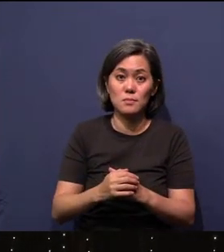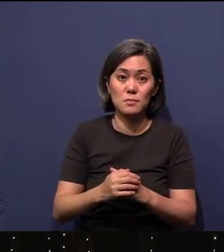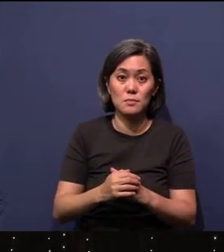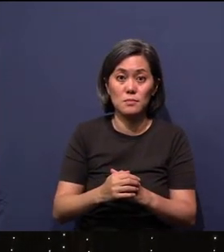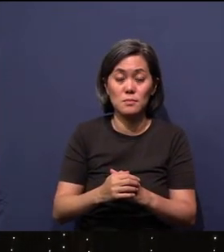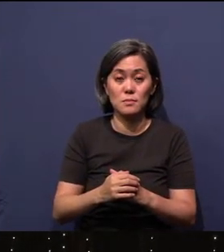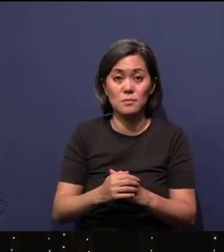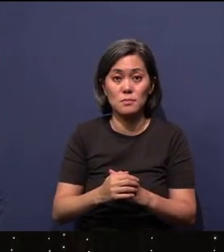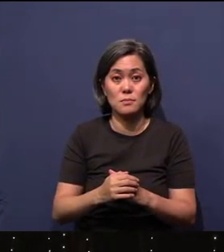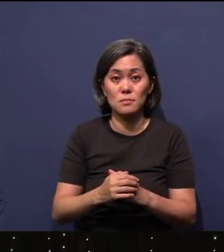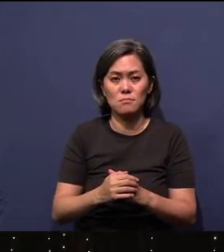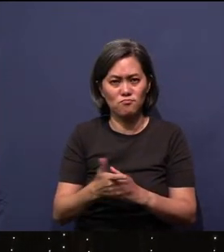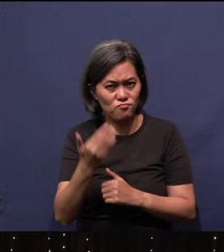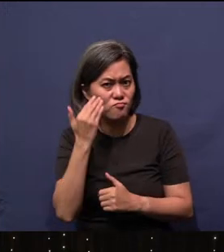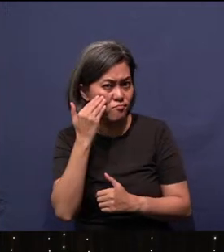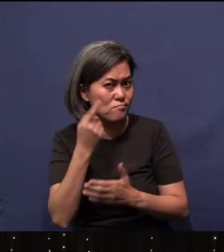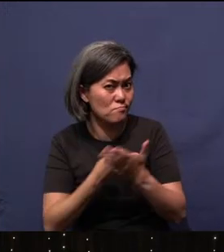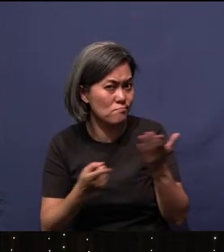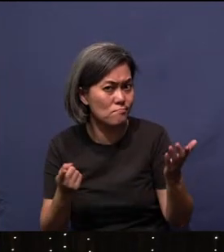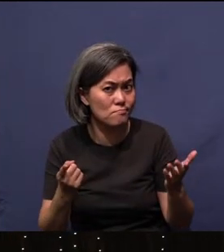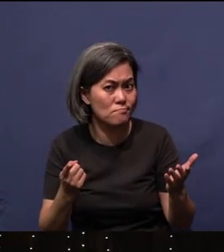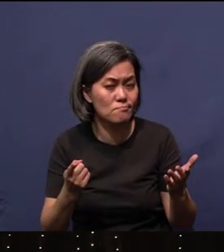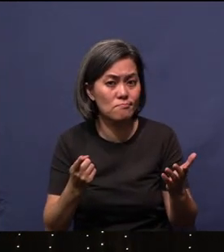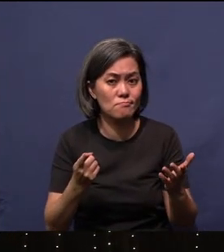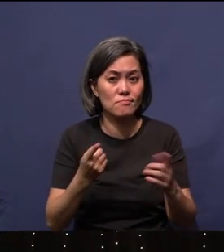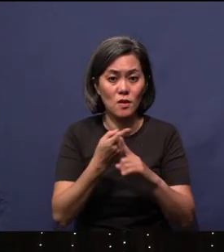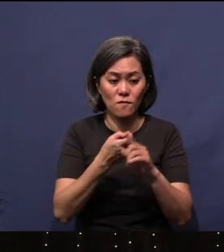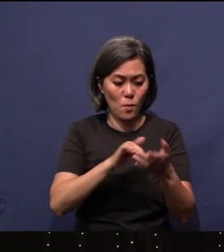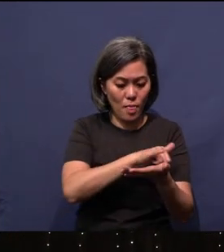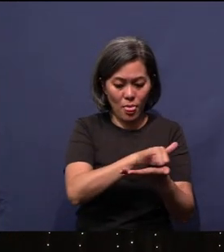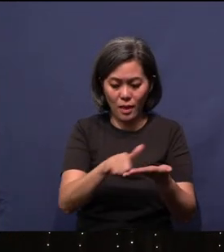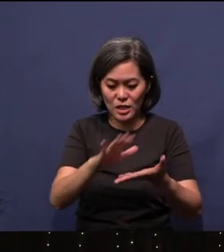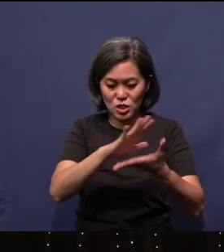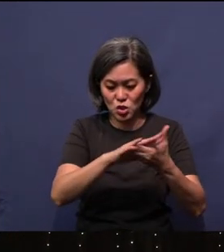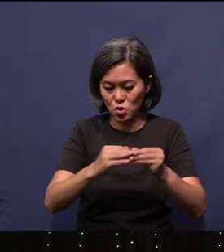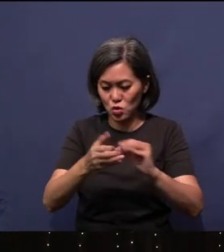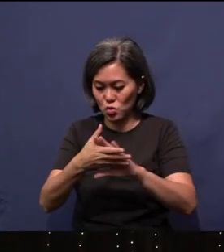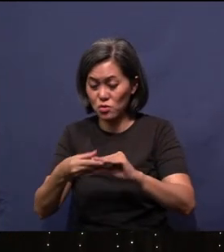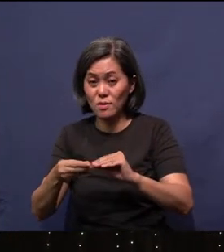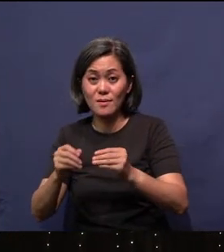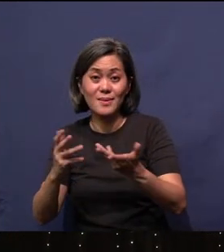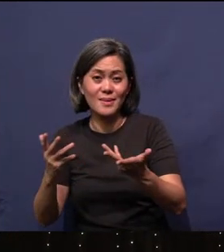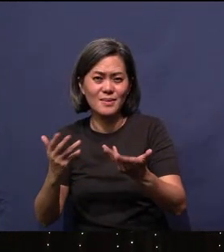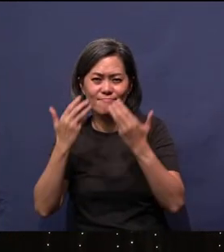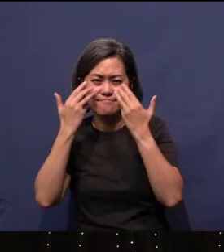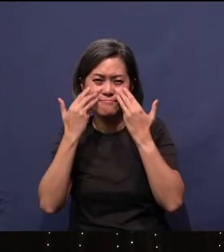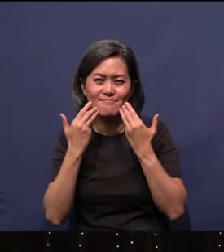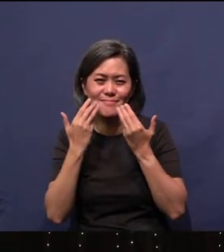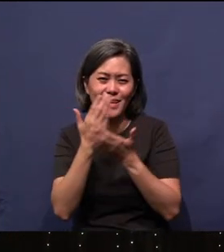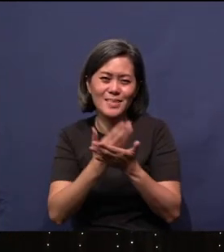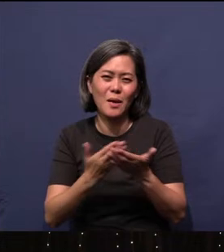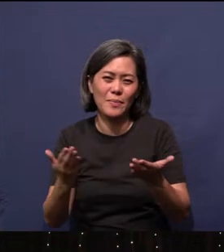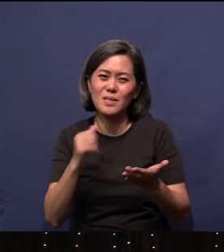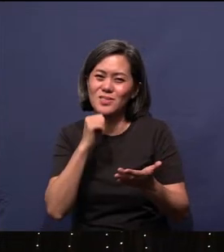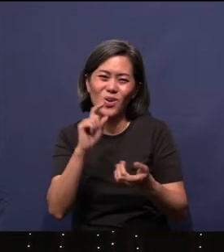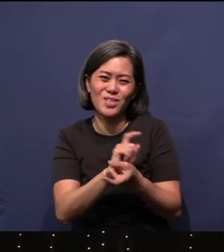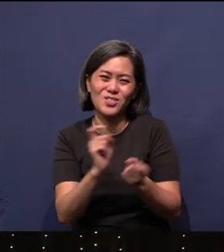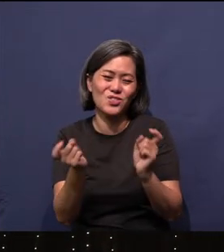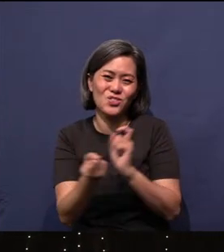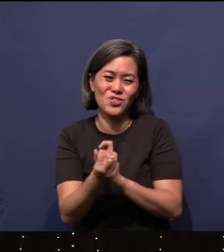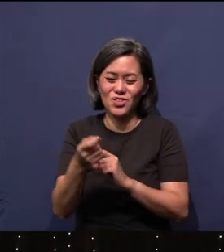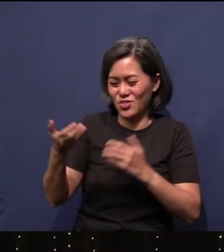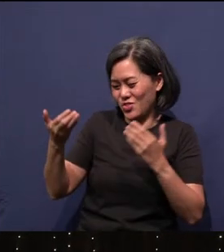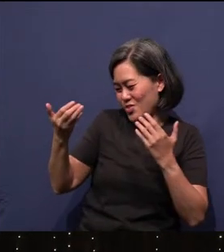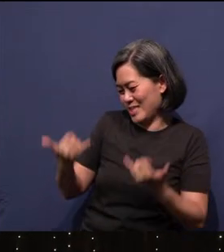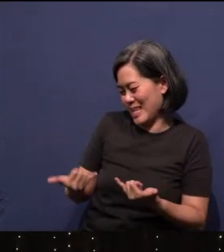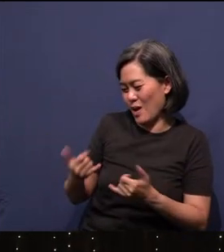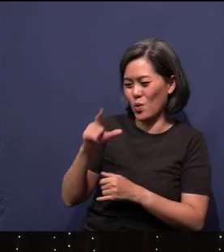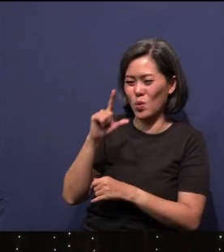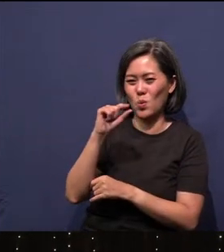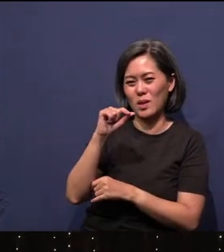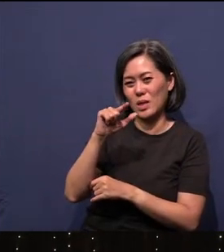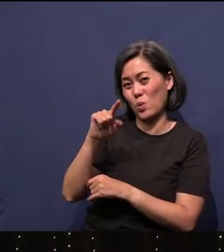Do you know what? From these stories, sadly, some things don't change in 2024. Do